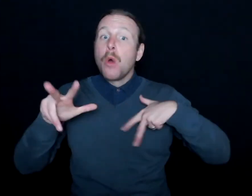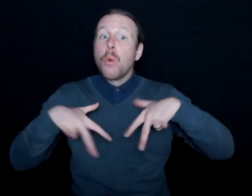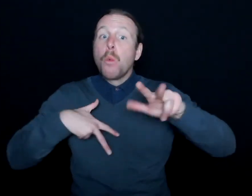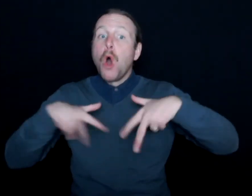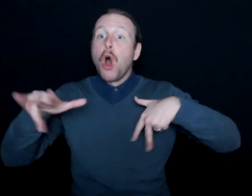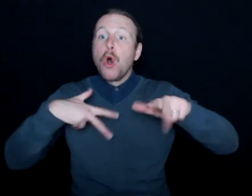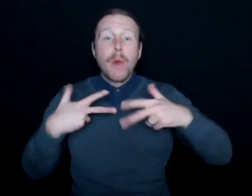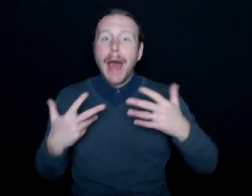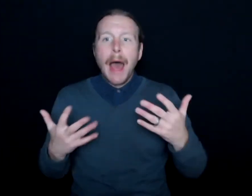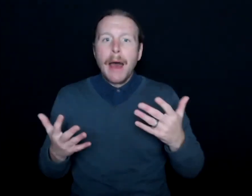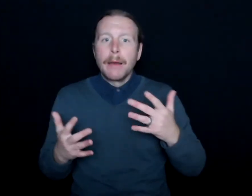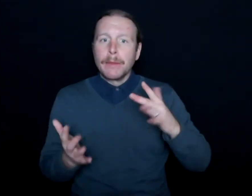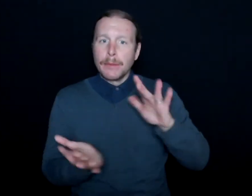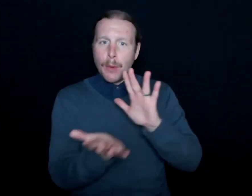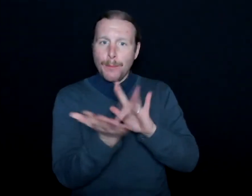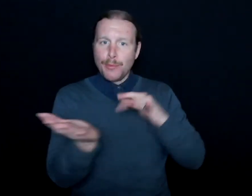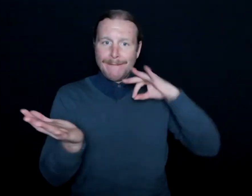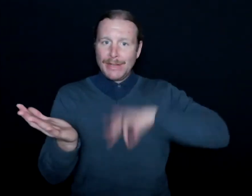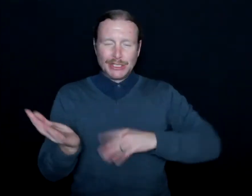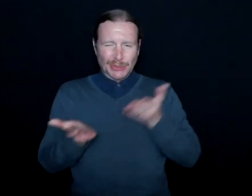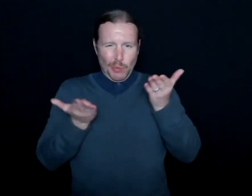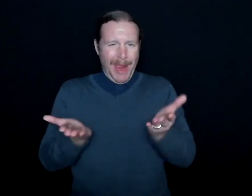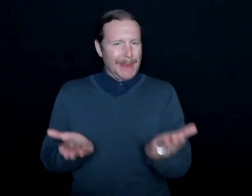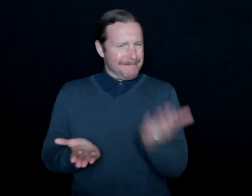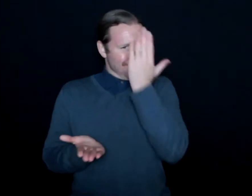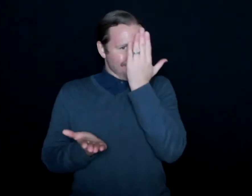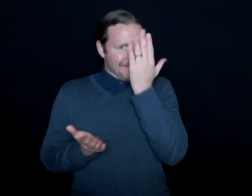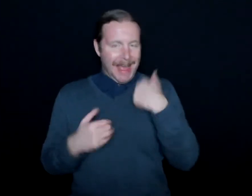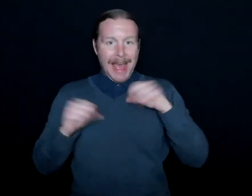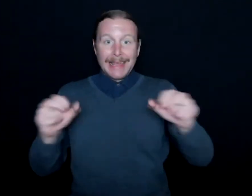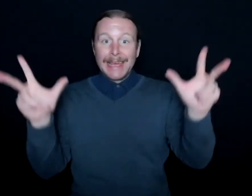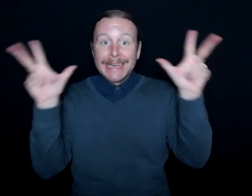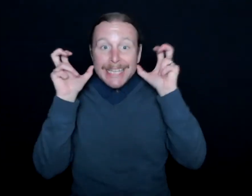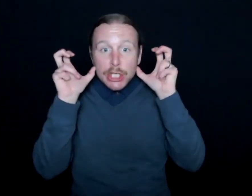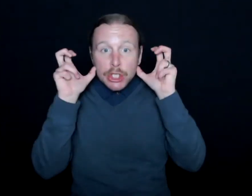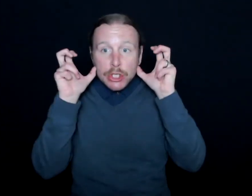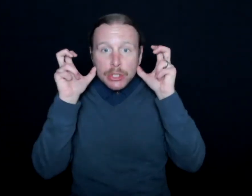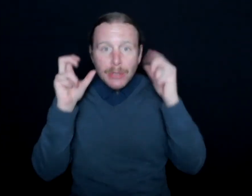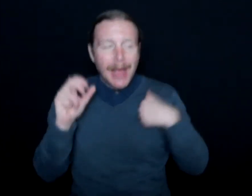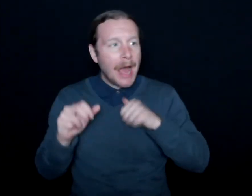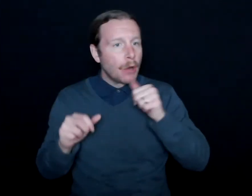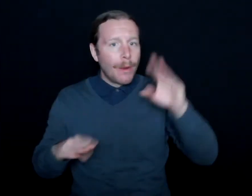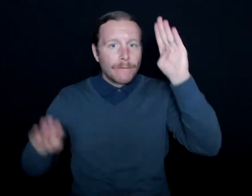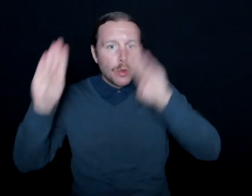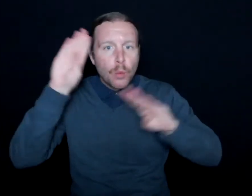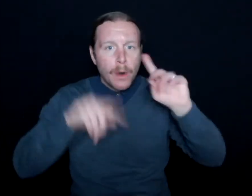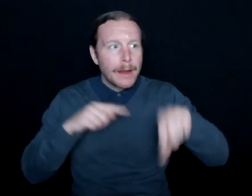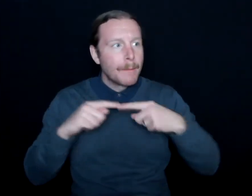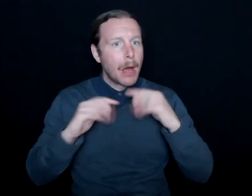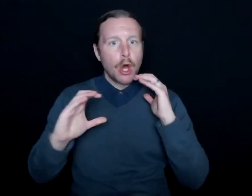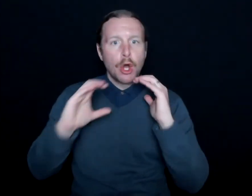the privilege is right in my face of I can hear. I don't have to worry about communication access.